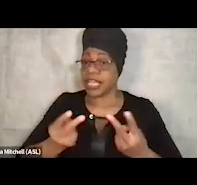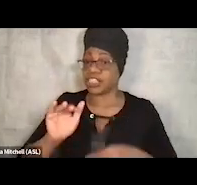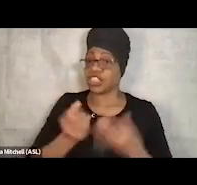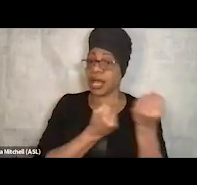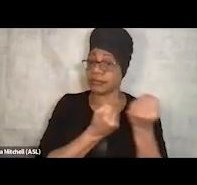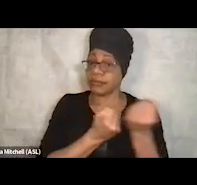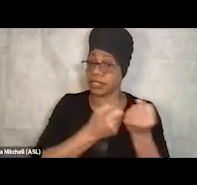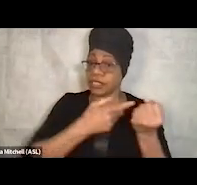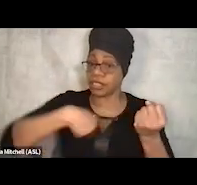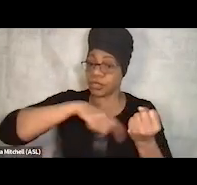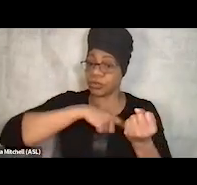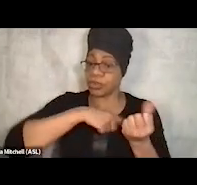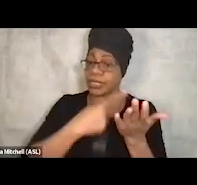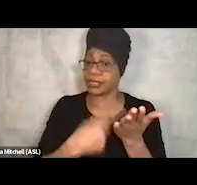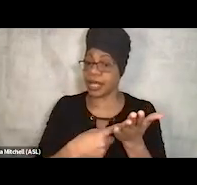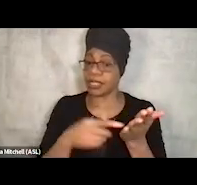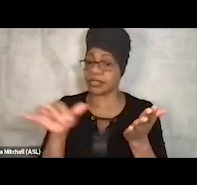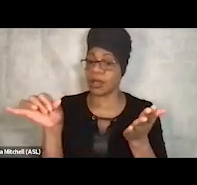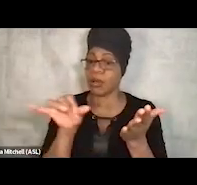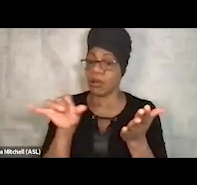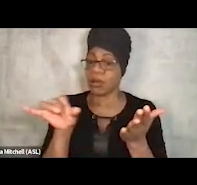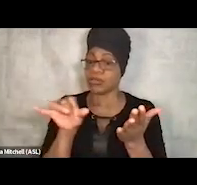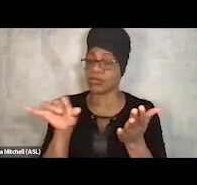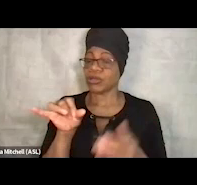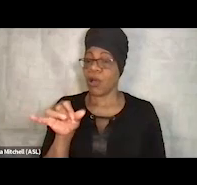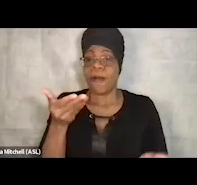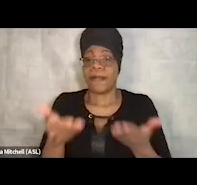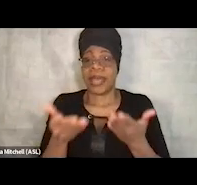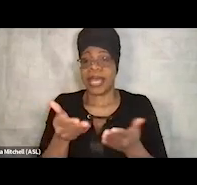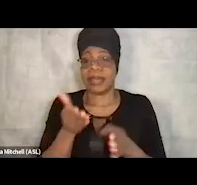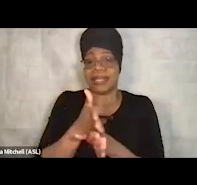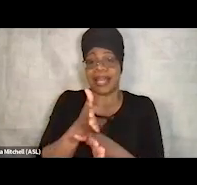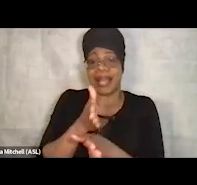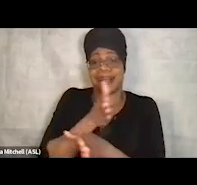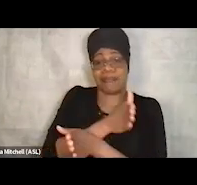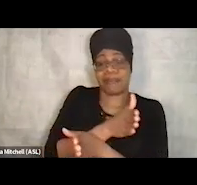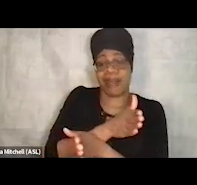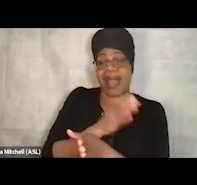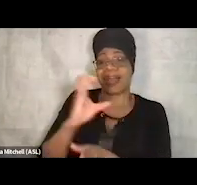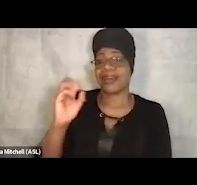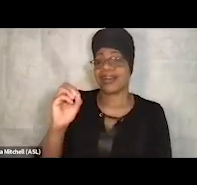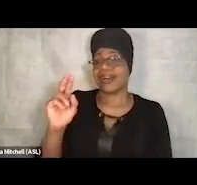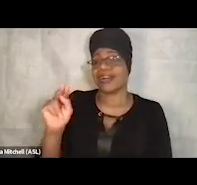as well as maybe a prior eviction on their record, and that is very hard to find housing